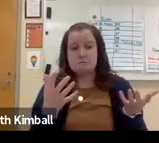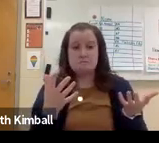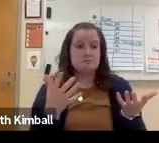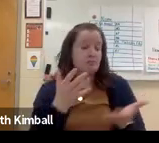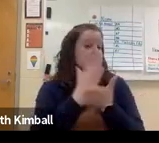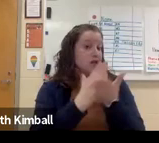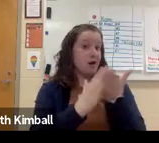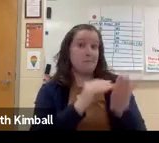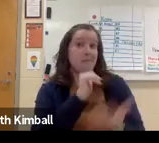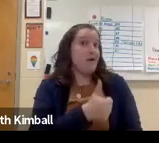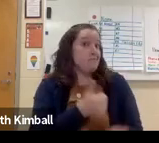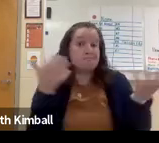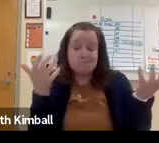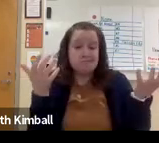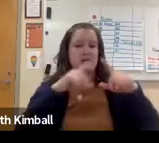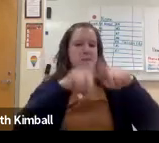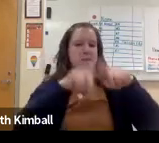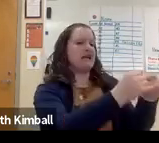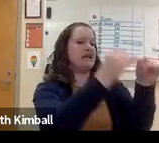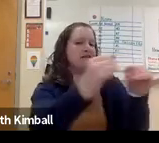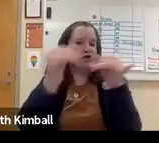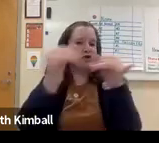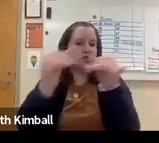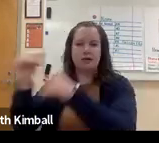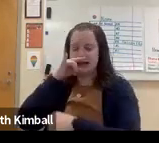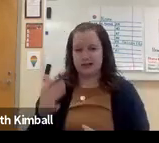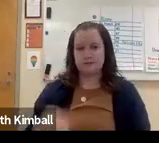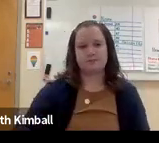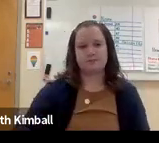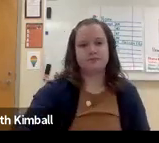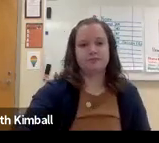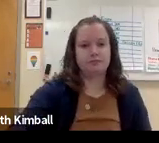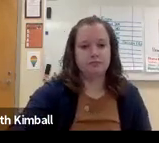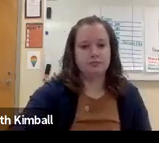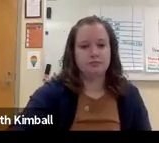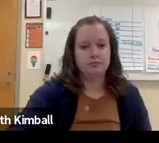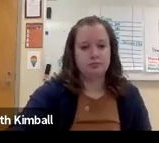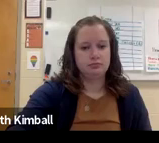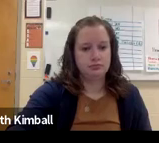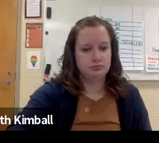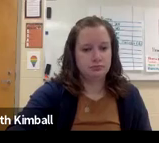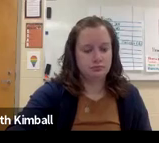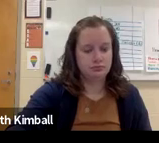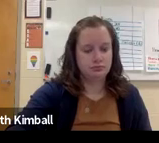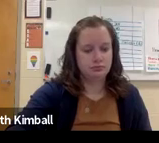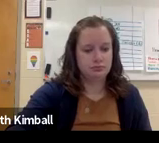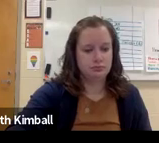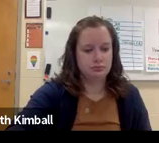They may be a bit behind in the public schools, but some may not be behind. So it just varies from student to student.